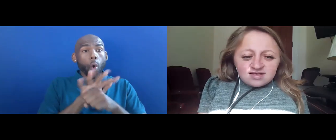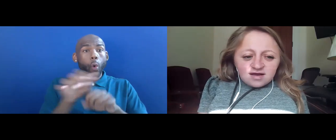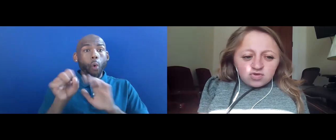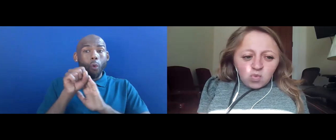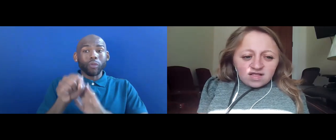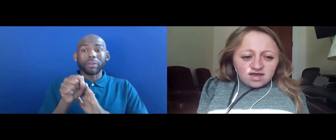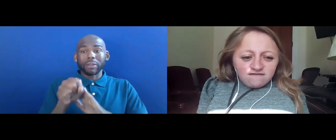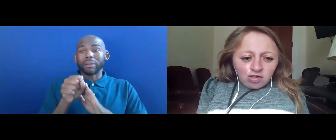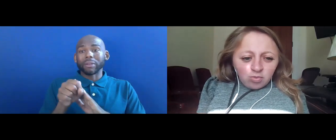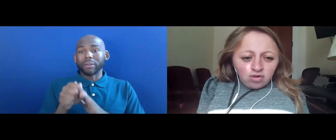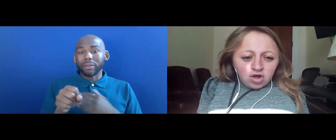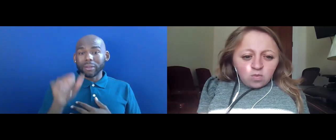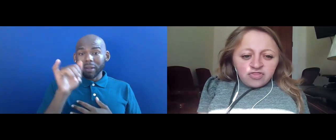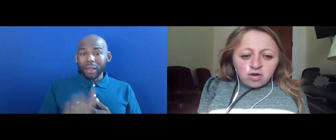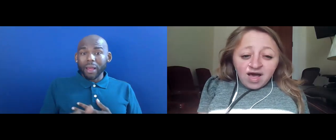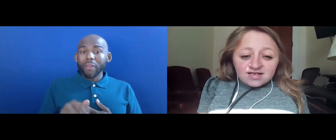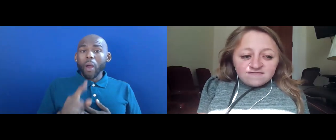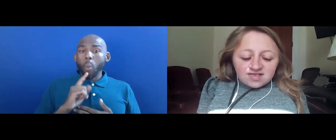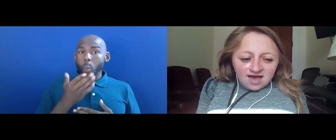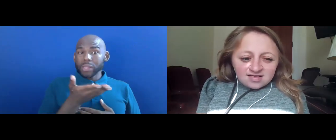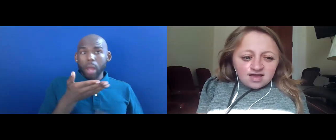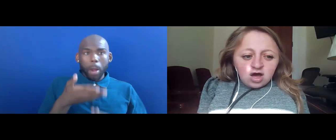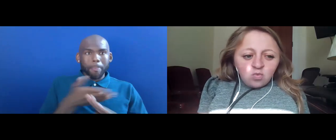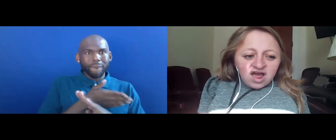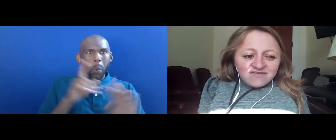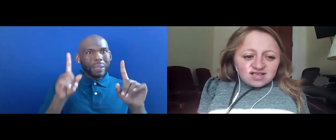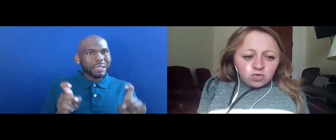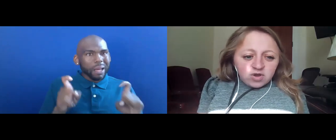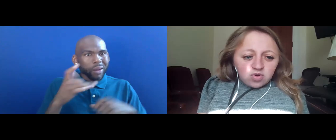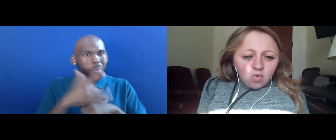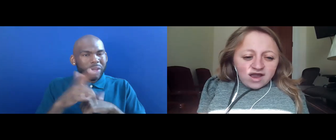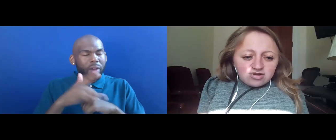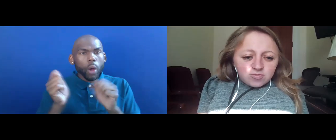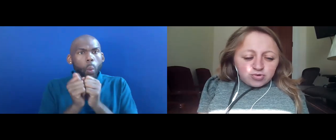WITHOUT A POSITIVE TEST, WHAT EVIDENCE WILL BE REQUIRED TO